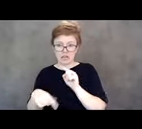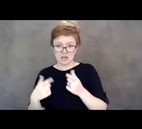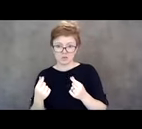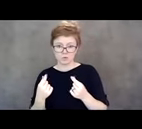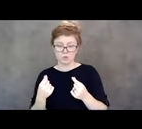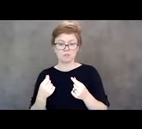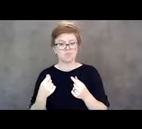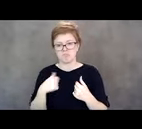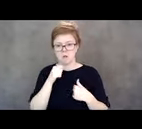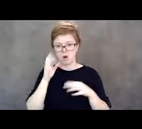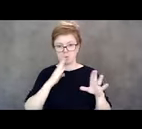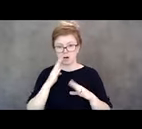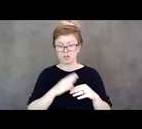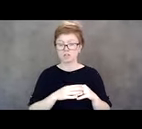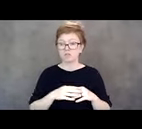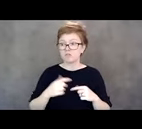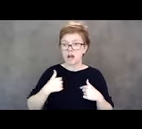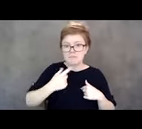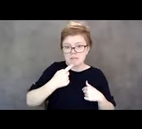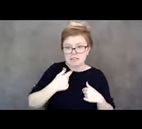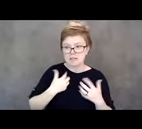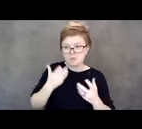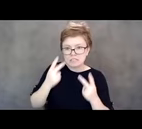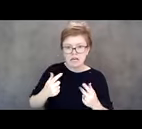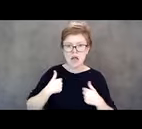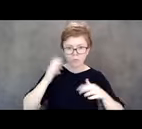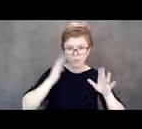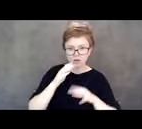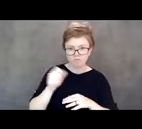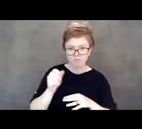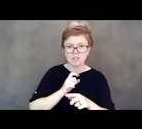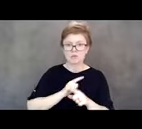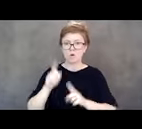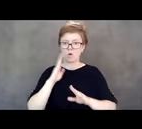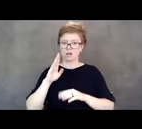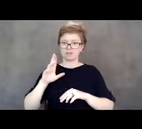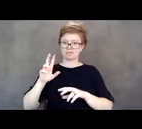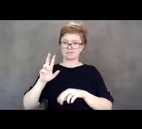I was worried, but I was worried about the normal mother things. She was 20.